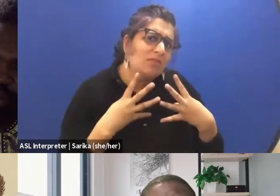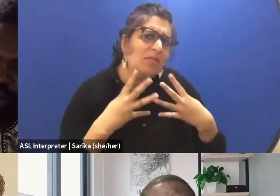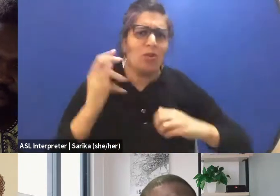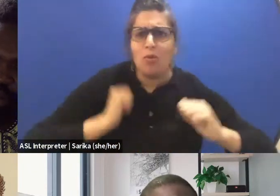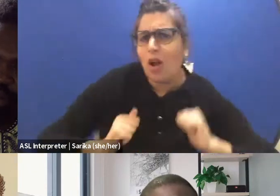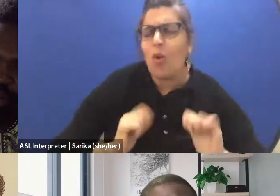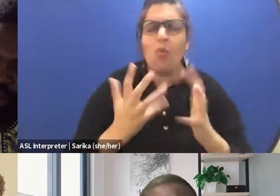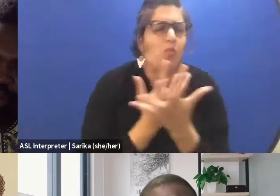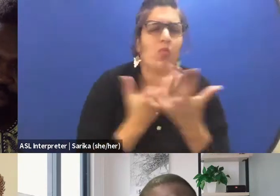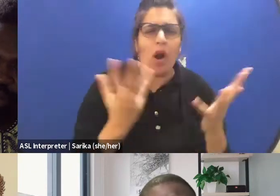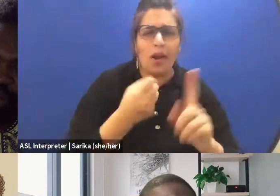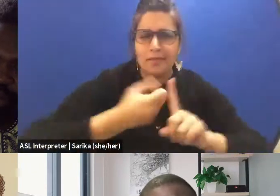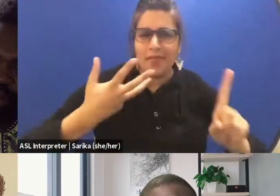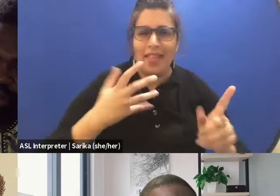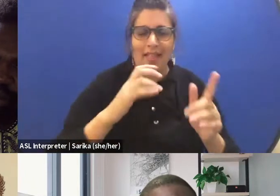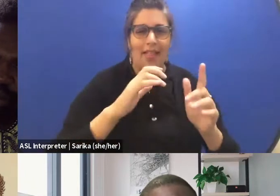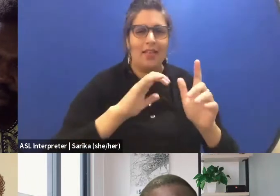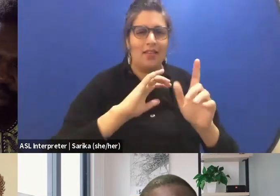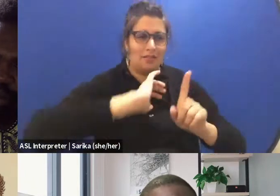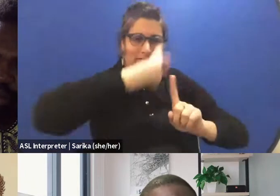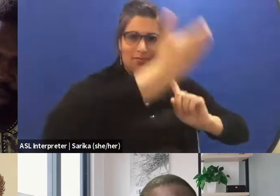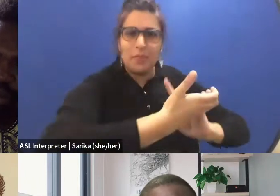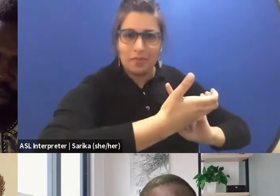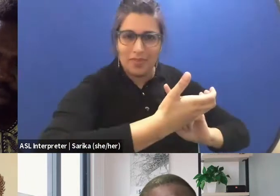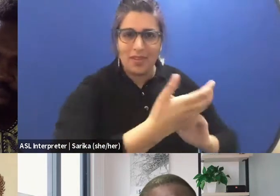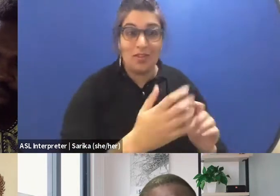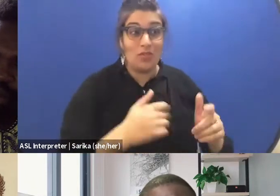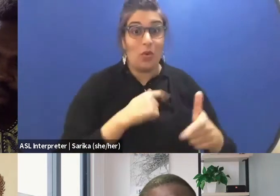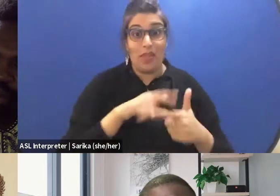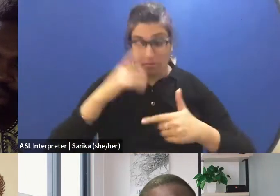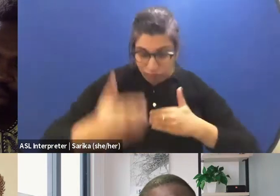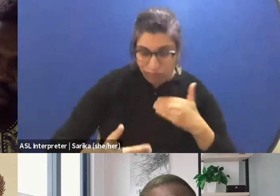Then, it's like that's a step-by-step, we went further.